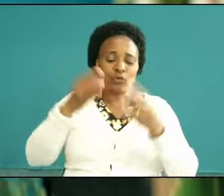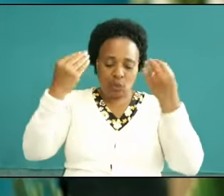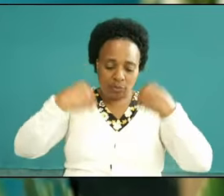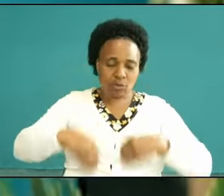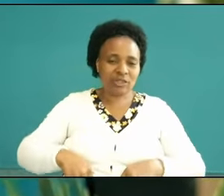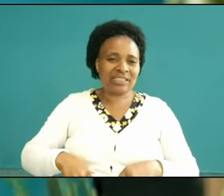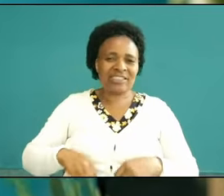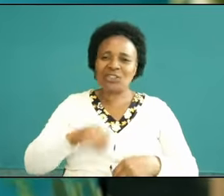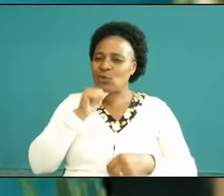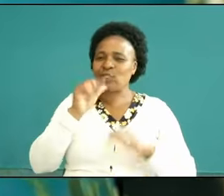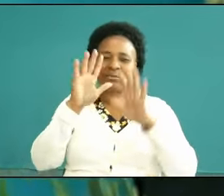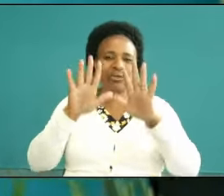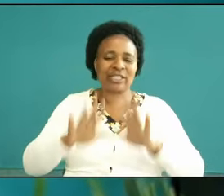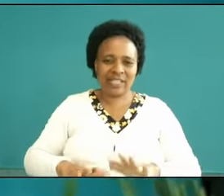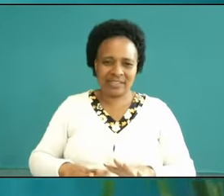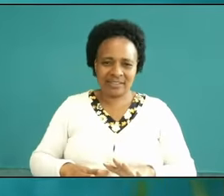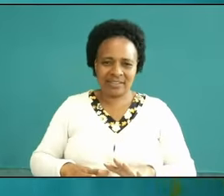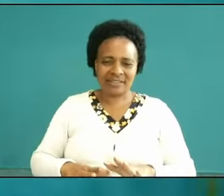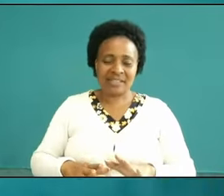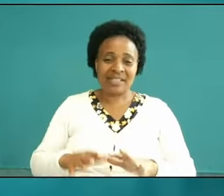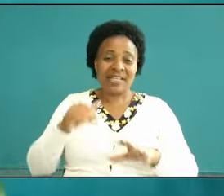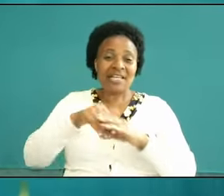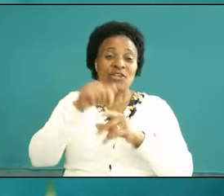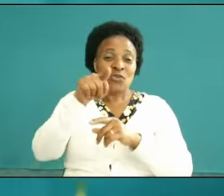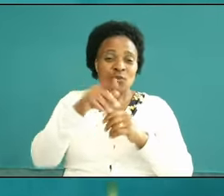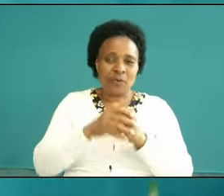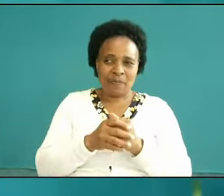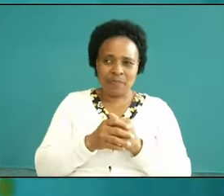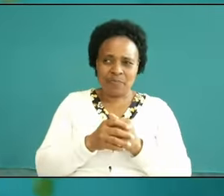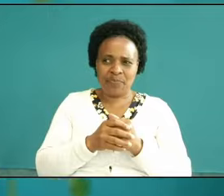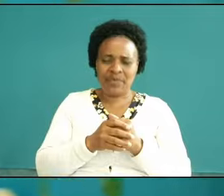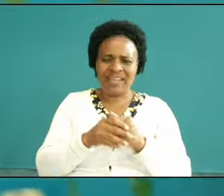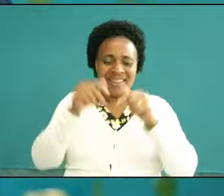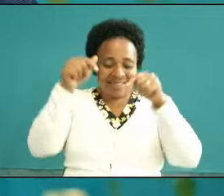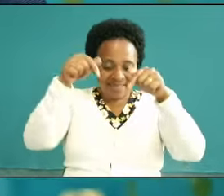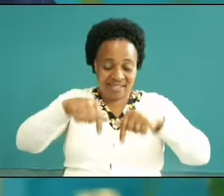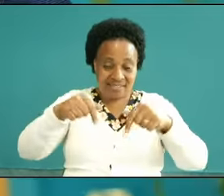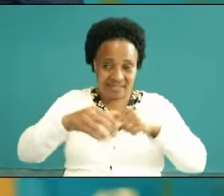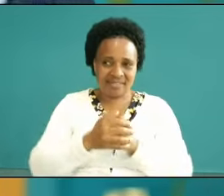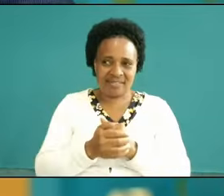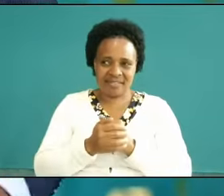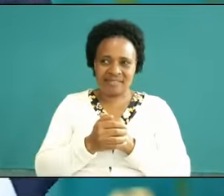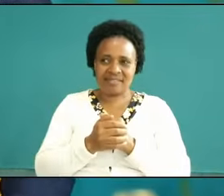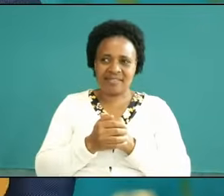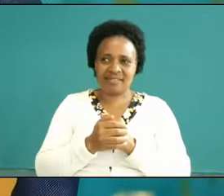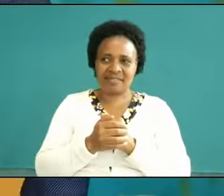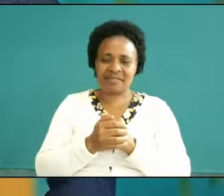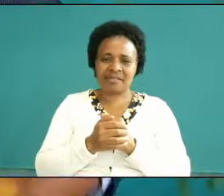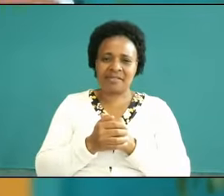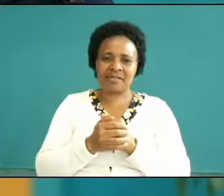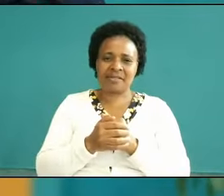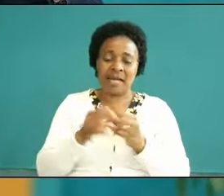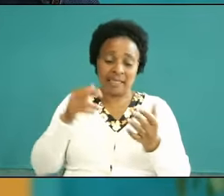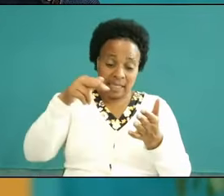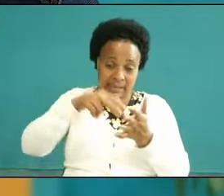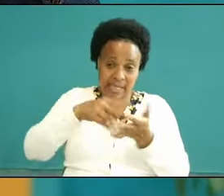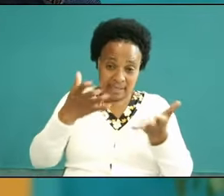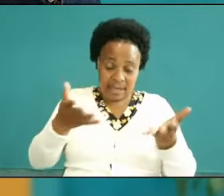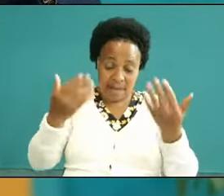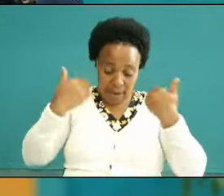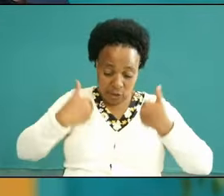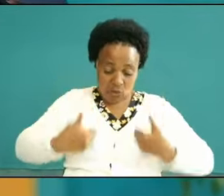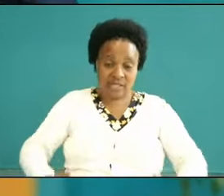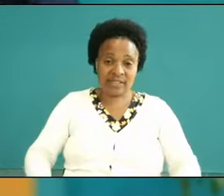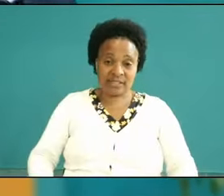blind and I want you to visualize in your mind that this pastor Naga here is dressed in a compet